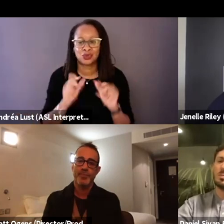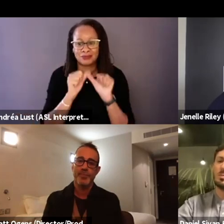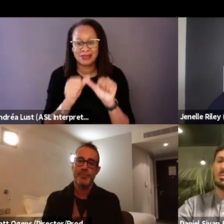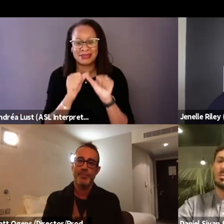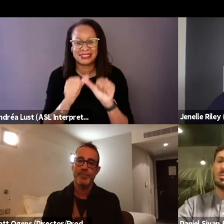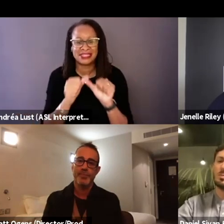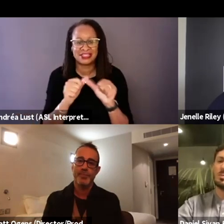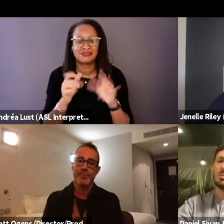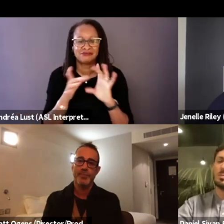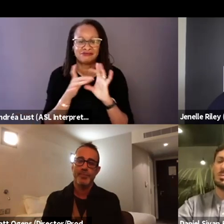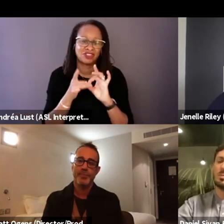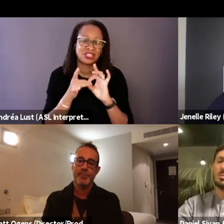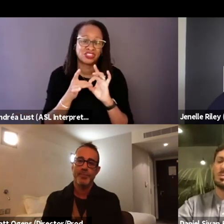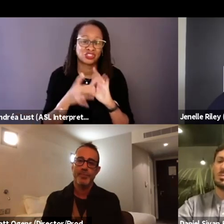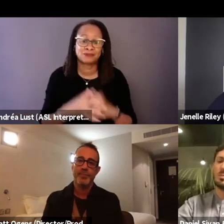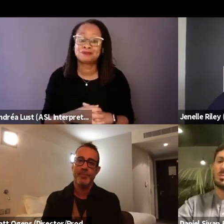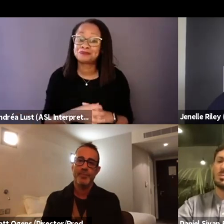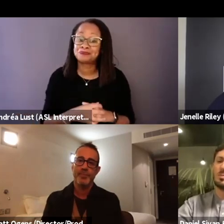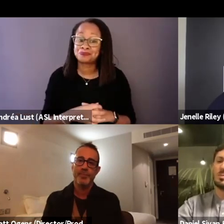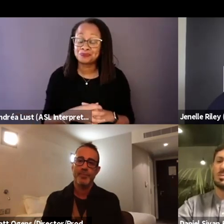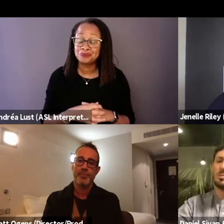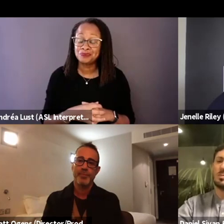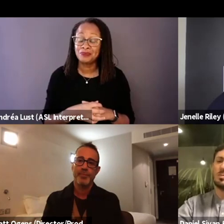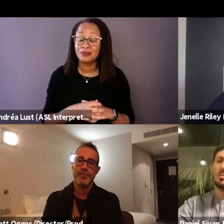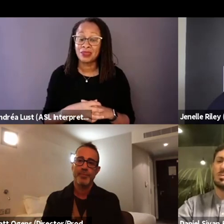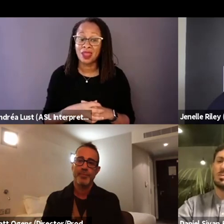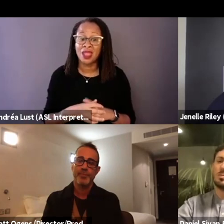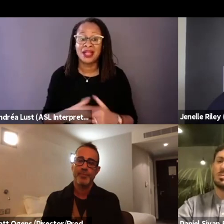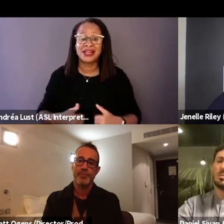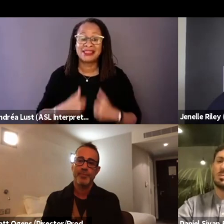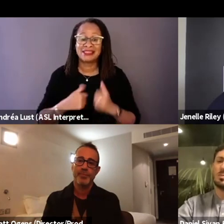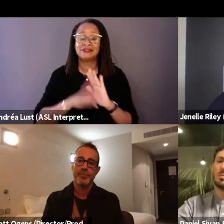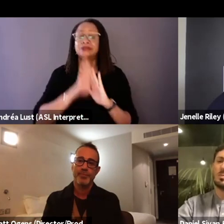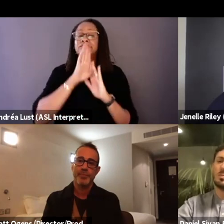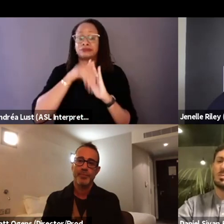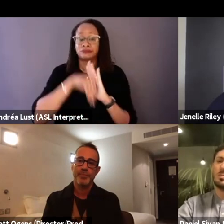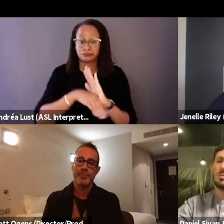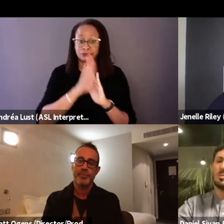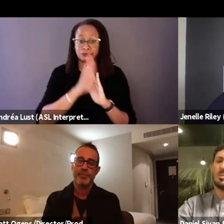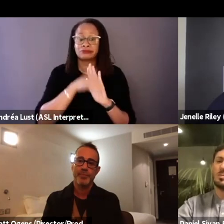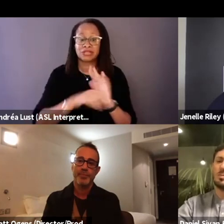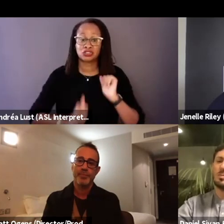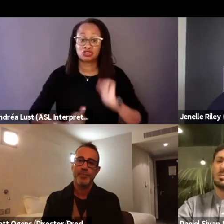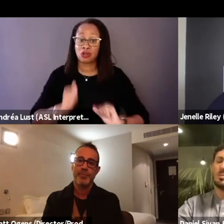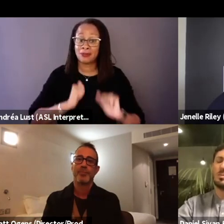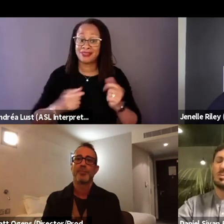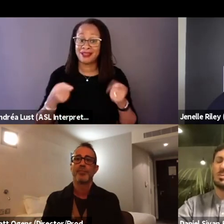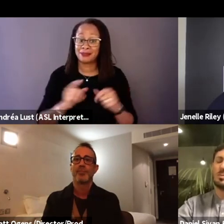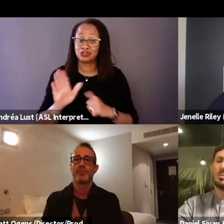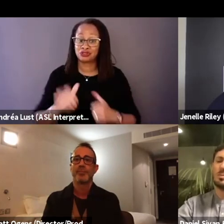and also kind of live the ups and downs of the trauma that is going on in their life, along with them.